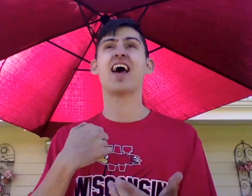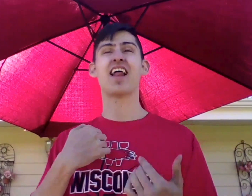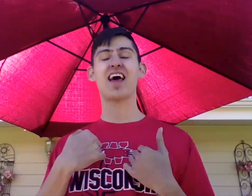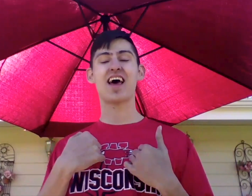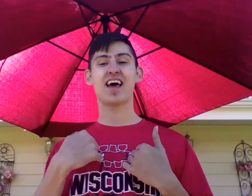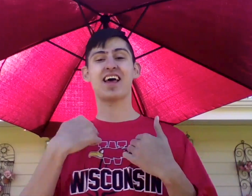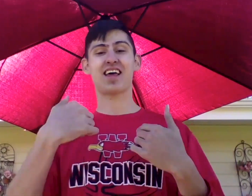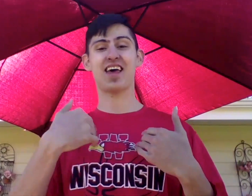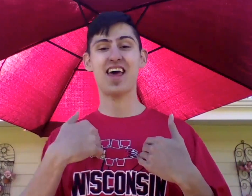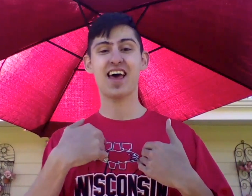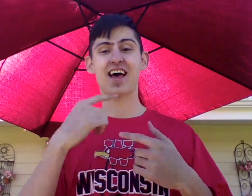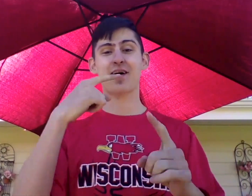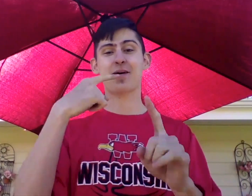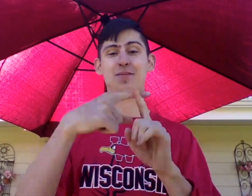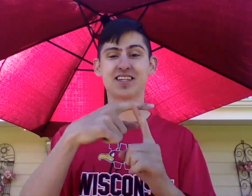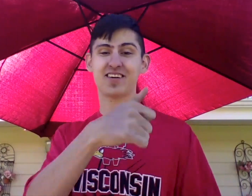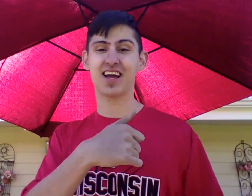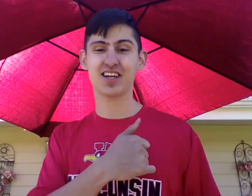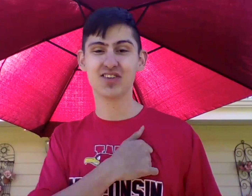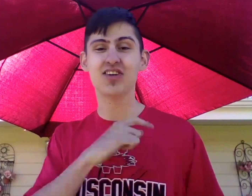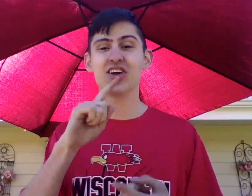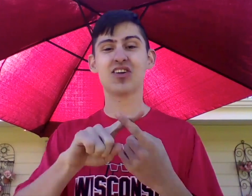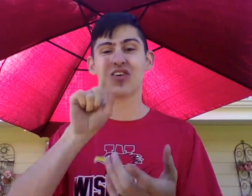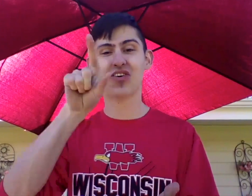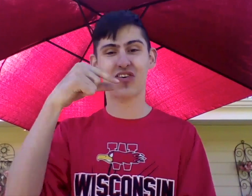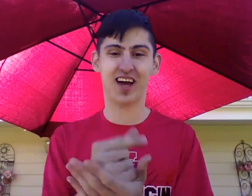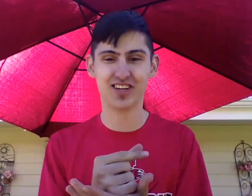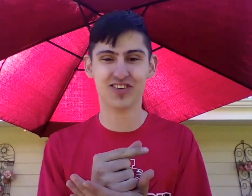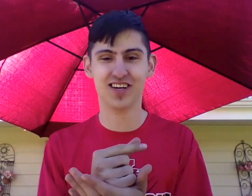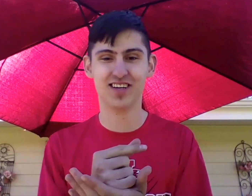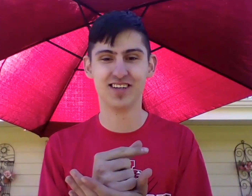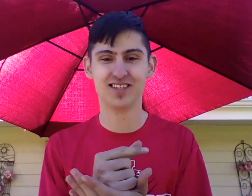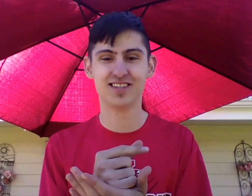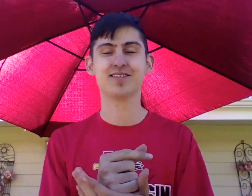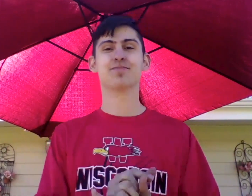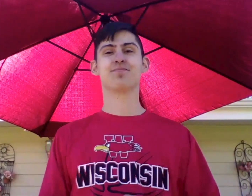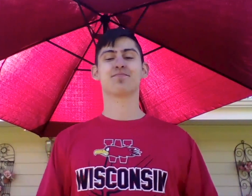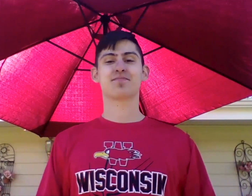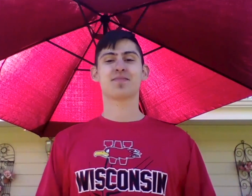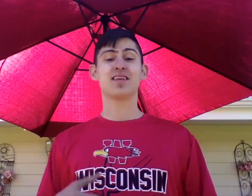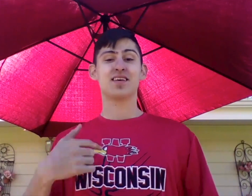And that has inspired me to have a positive attitude toward graduation.